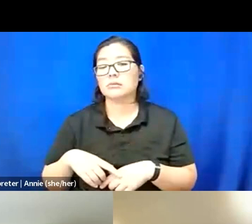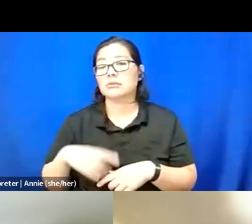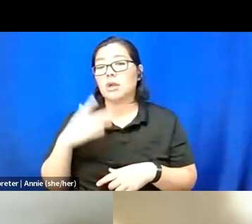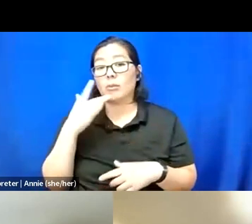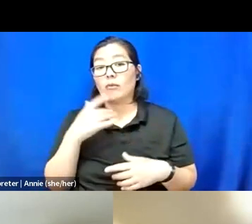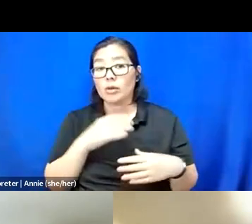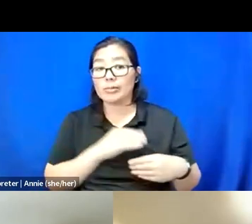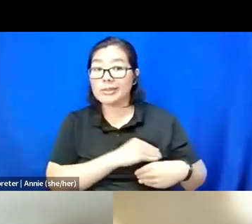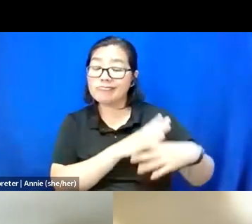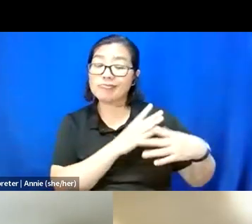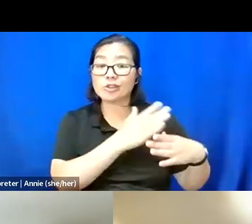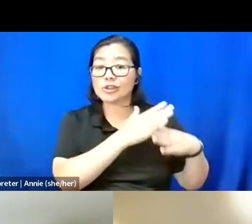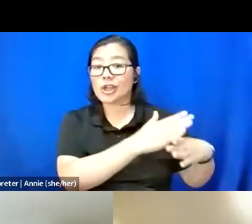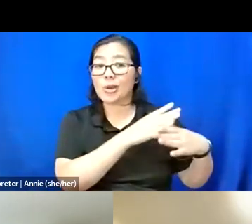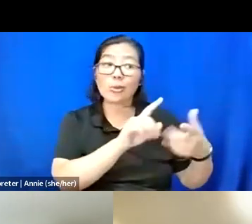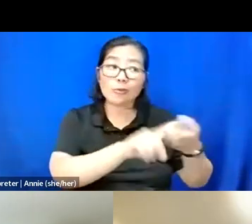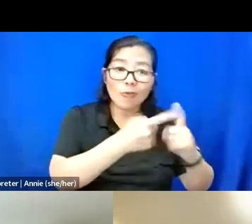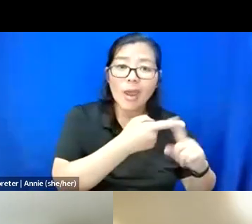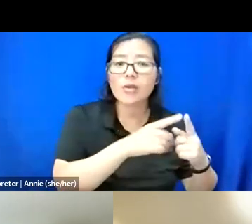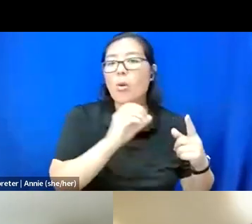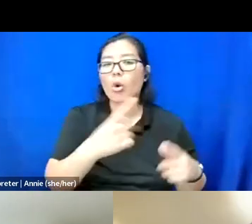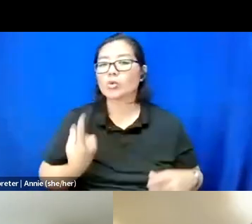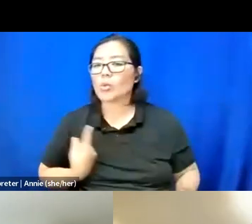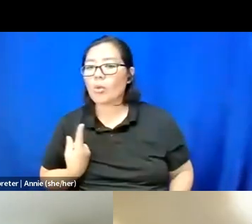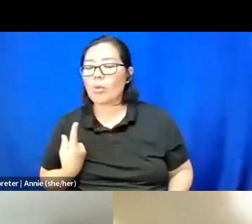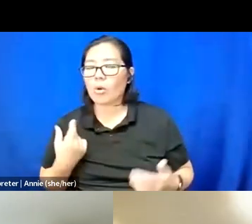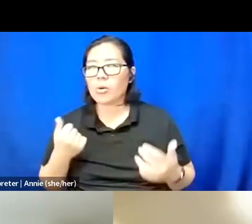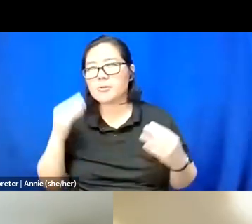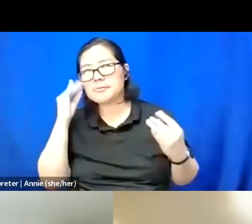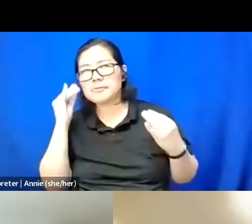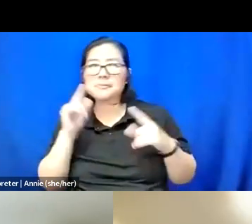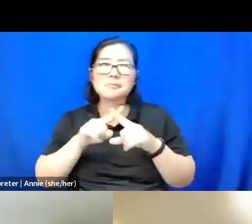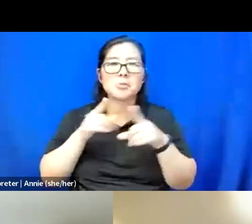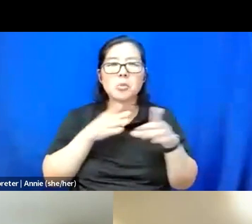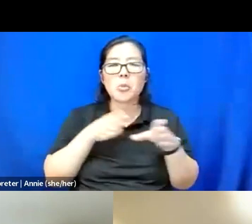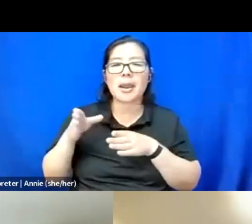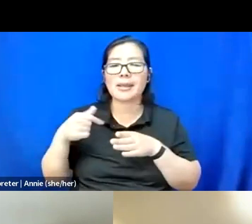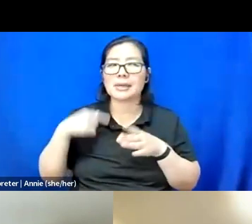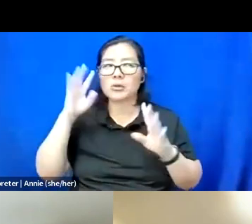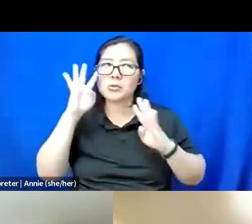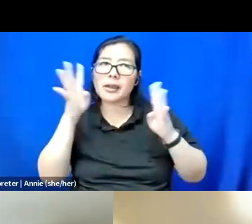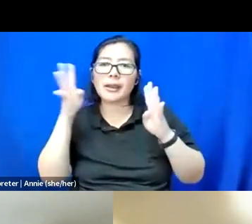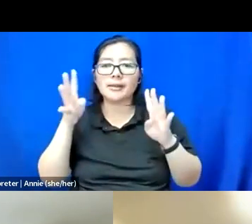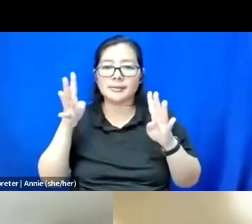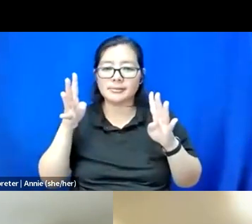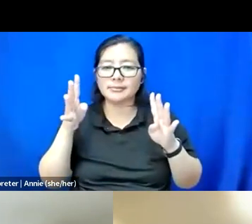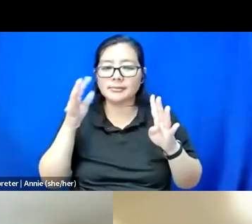Do I like to be solo? Like I just think -- Thinking about the ways that I like to create and do my work,